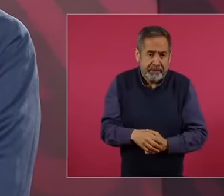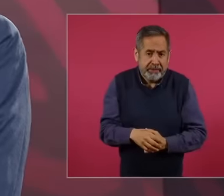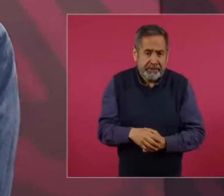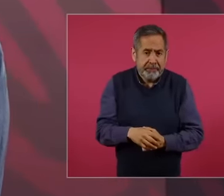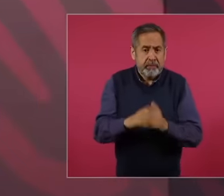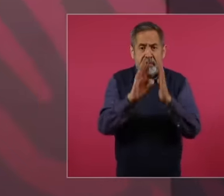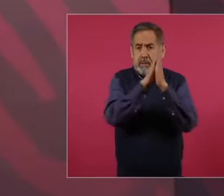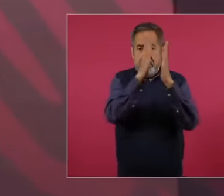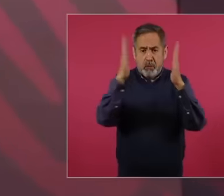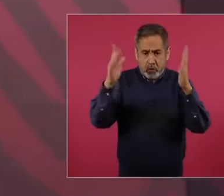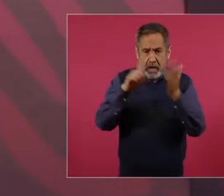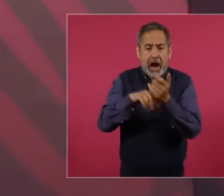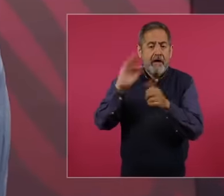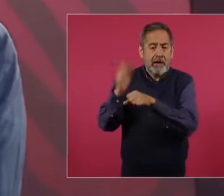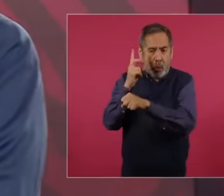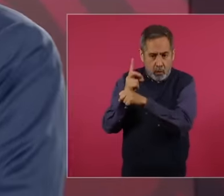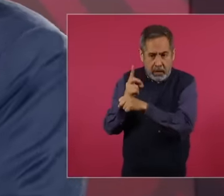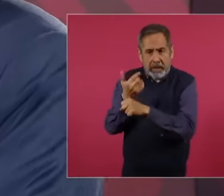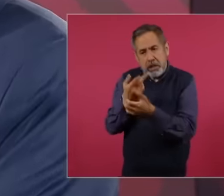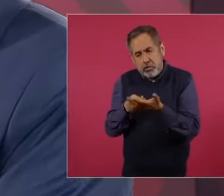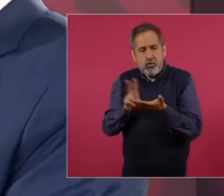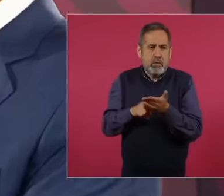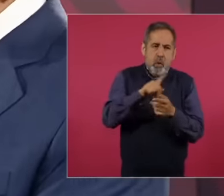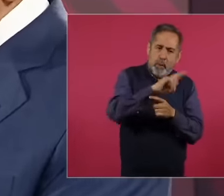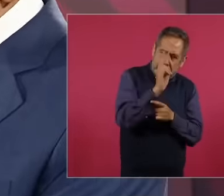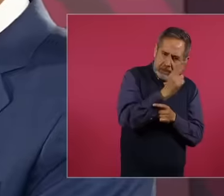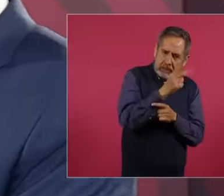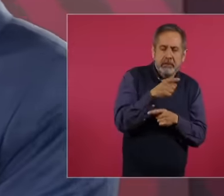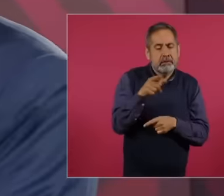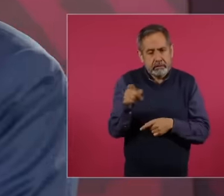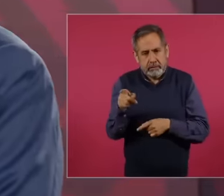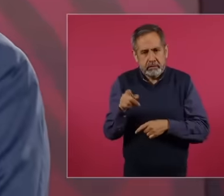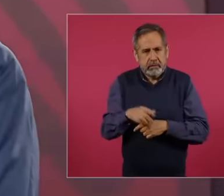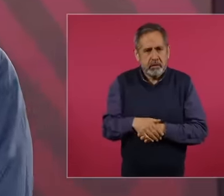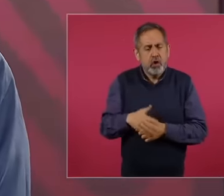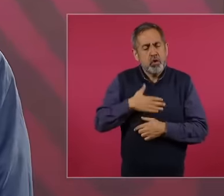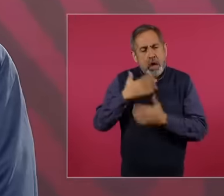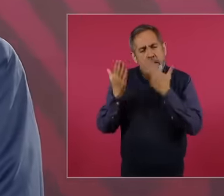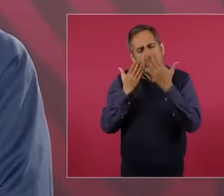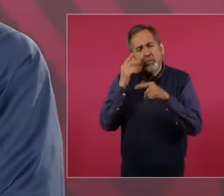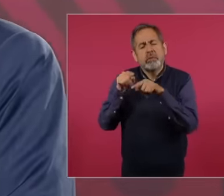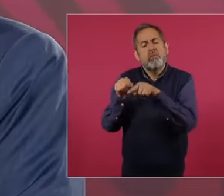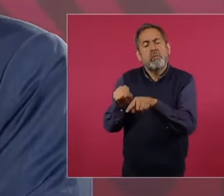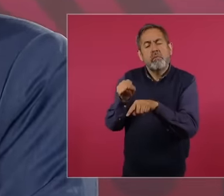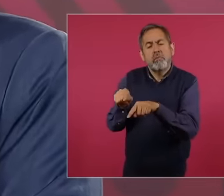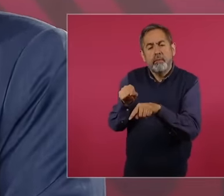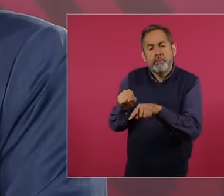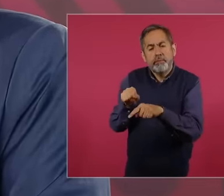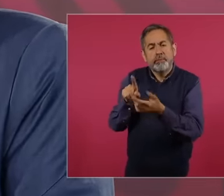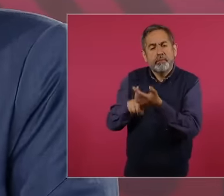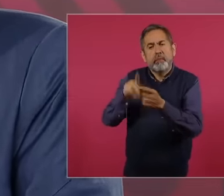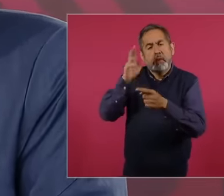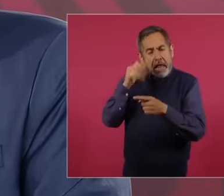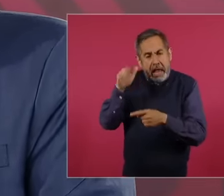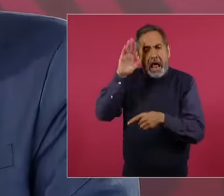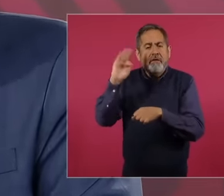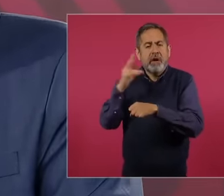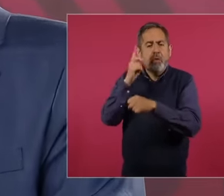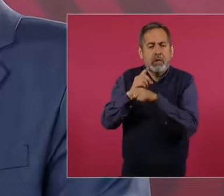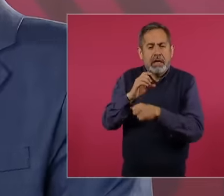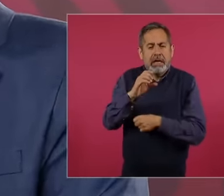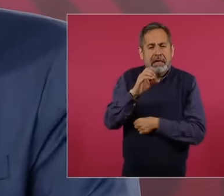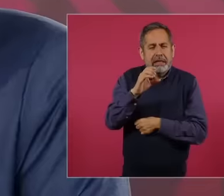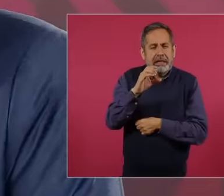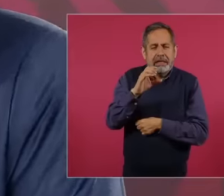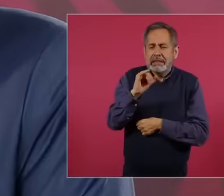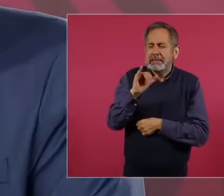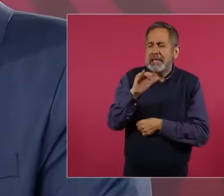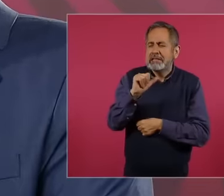library the faculty Of course I studied where the Faculty of Political Science was before That